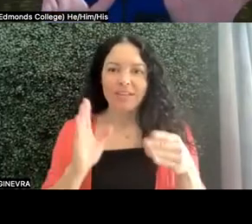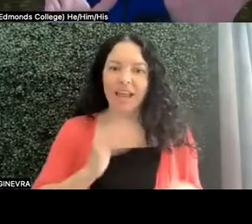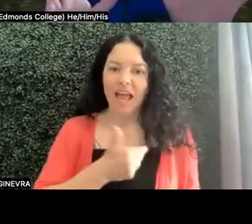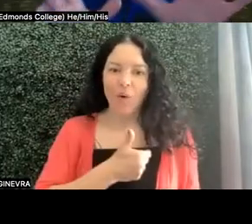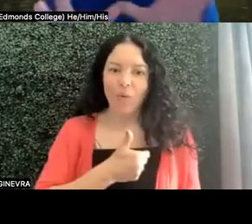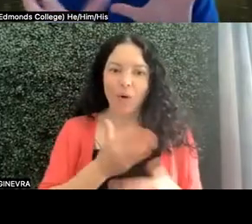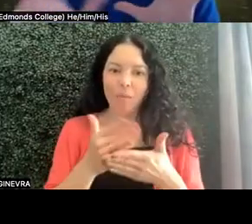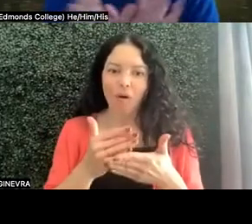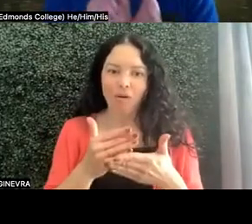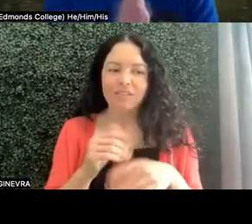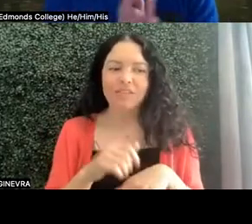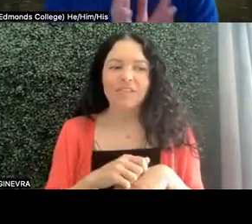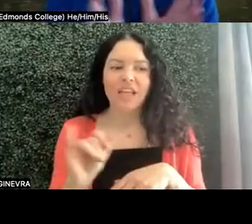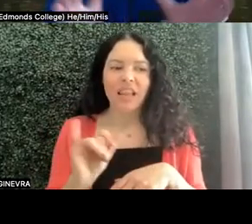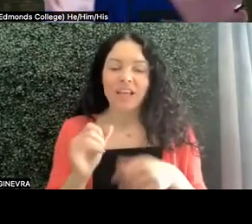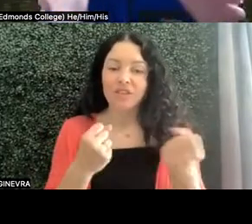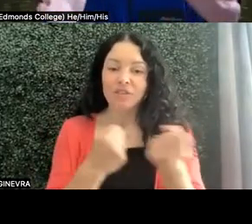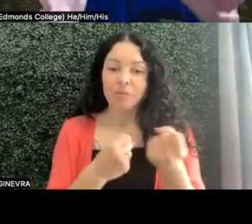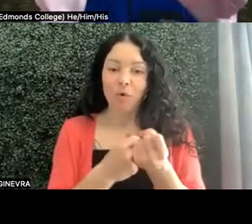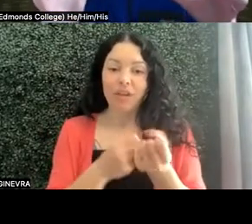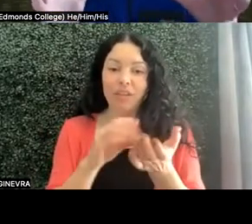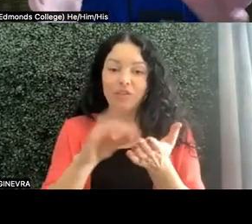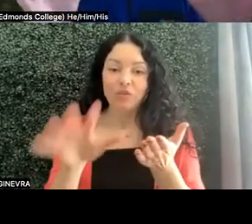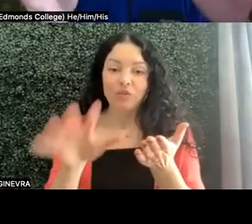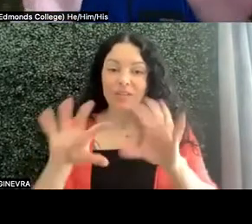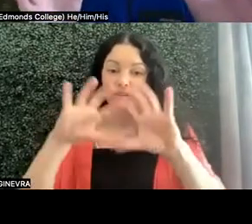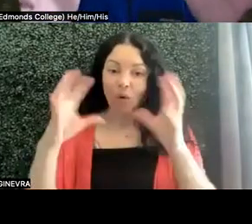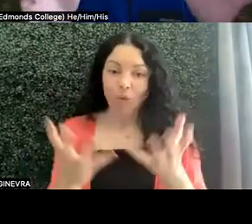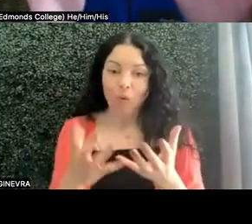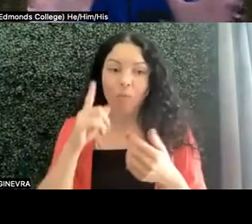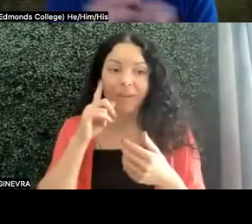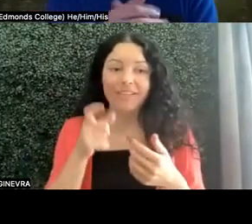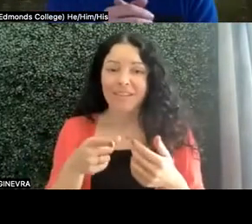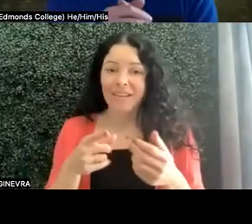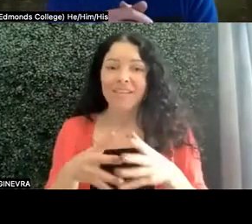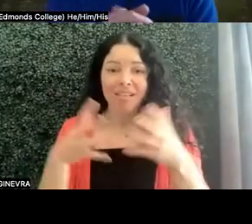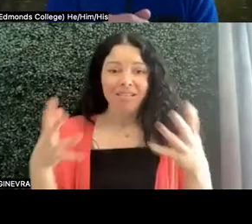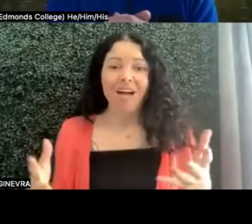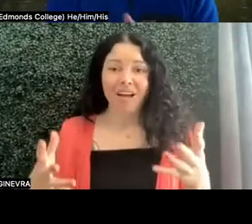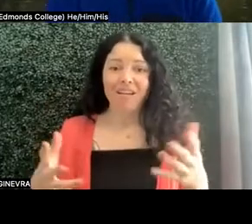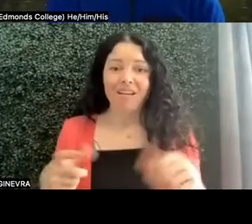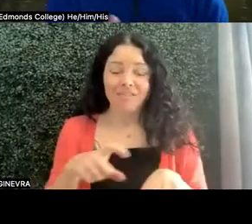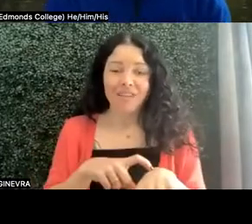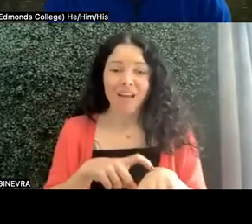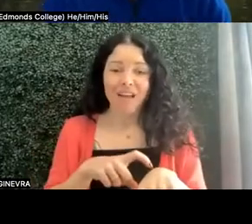in terms of supporting the student as a whole, because they spend a tremendous amount of class time with you.